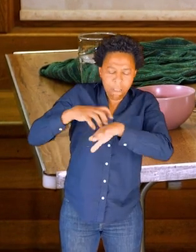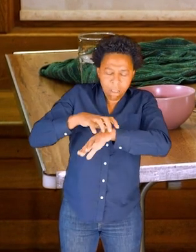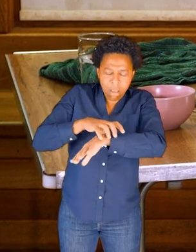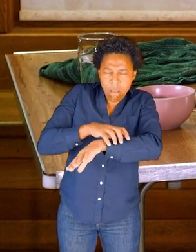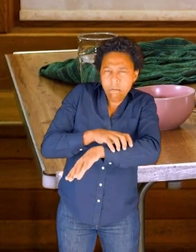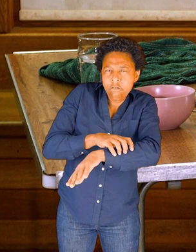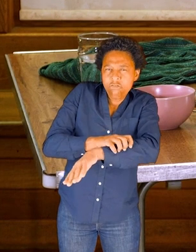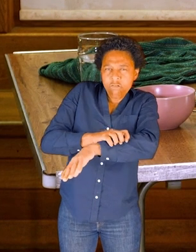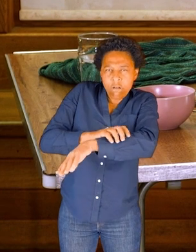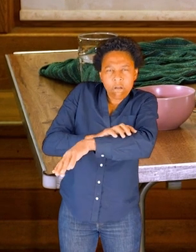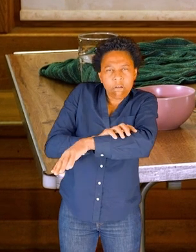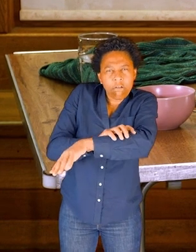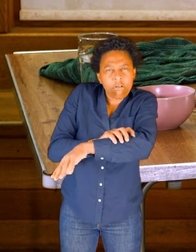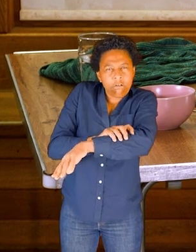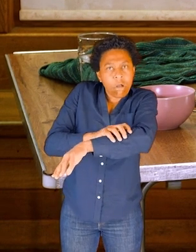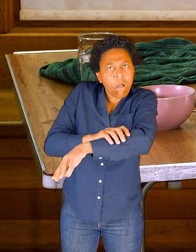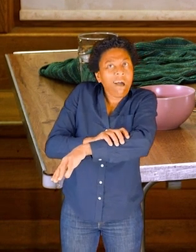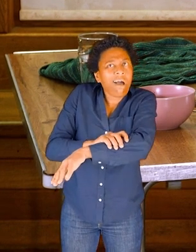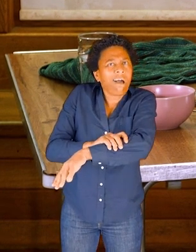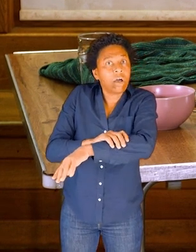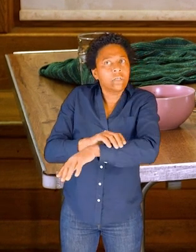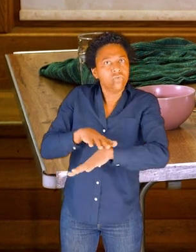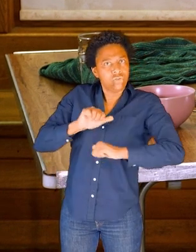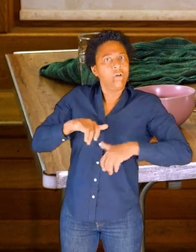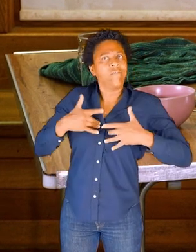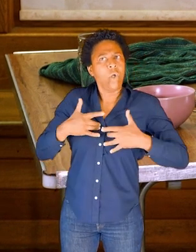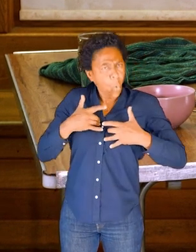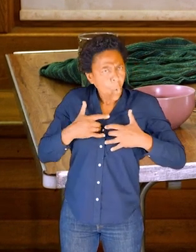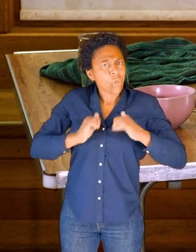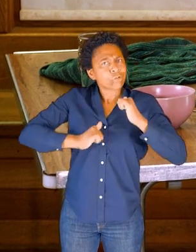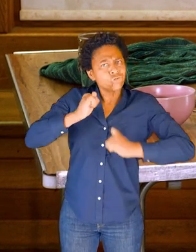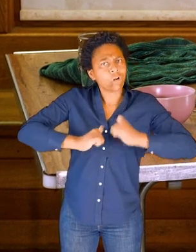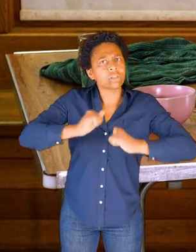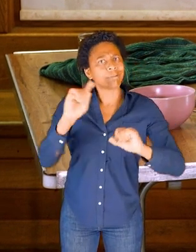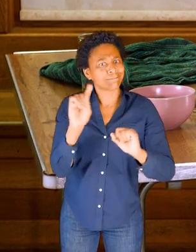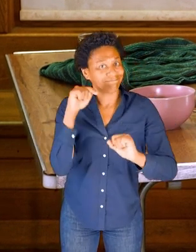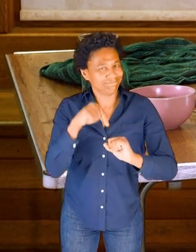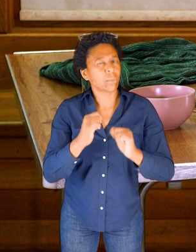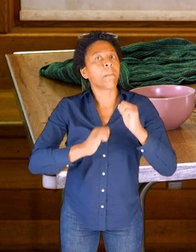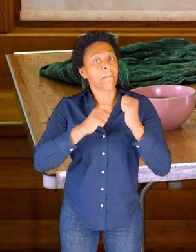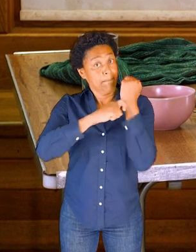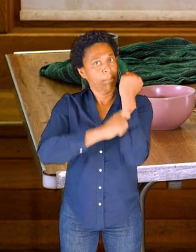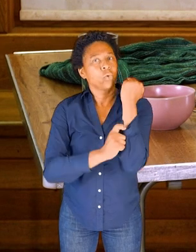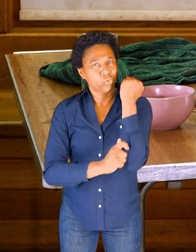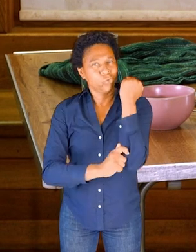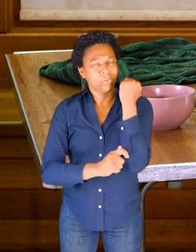and I start to feel the structure, the more solid structure of the bones.